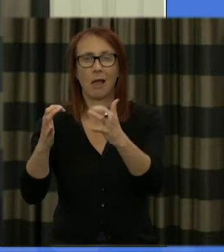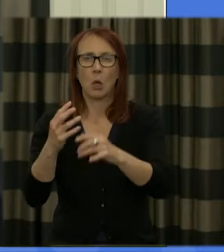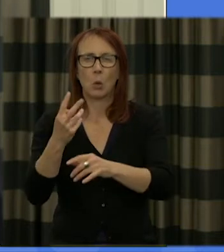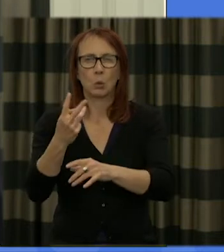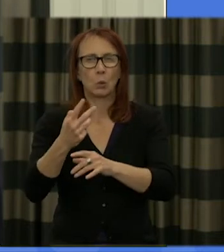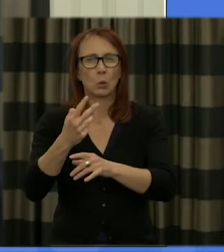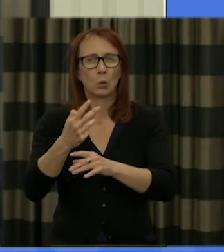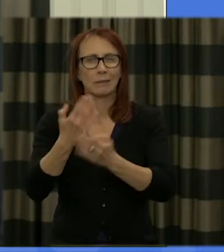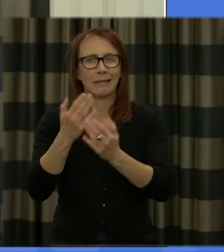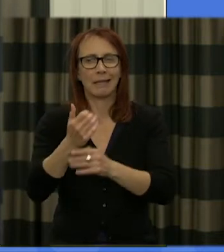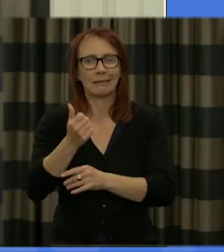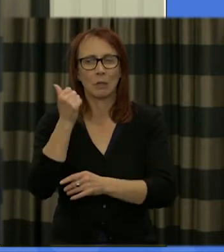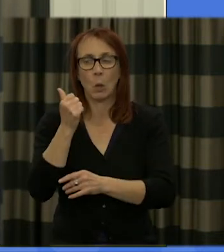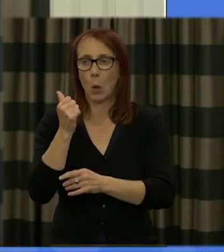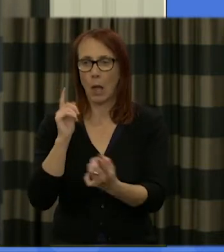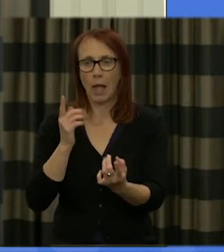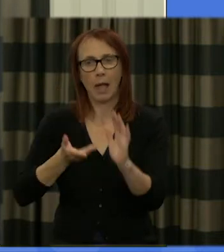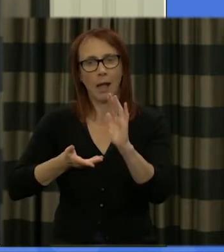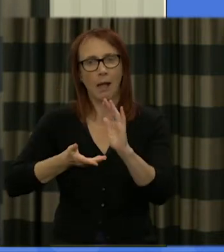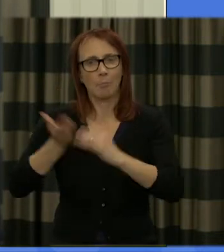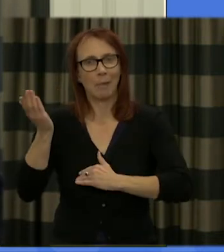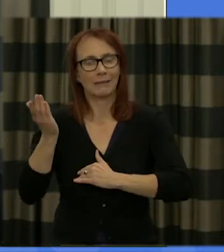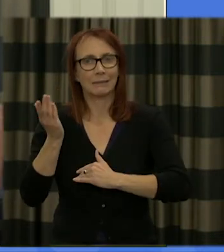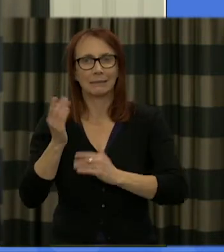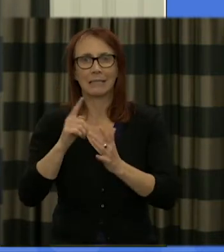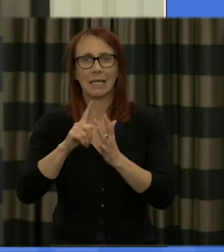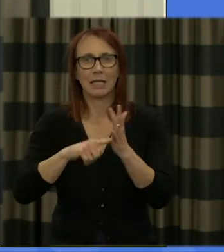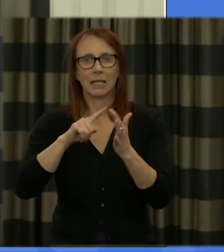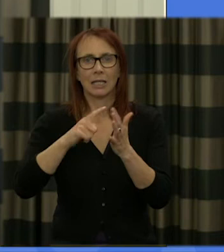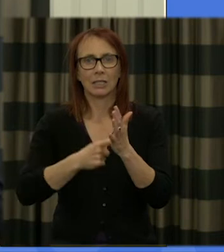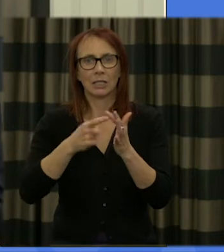about in a pass Jeremy Corbyn and I just in passing Jeremy Corbyn I thought how